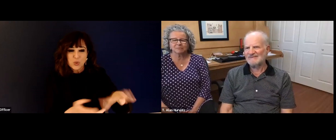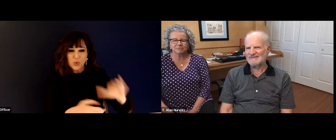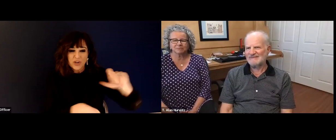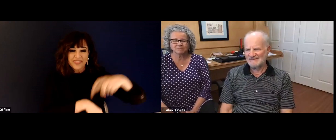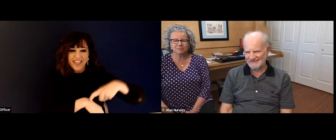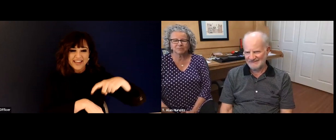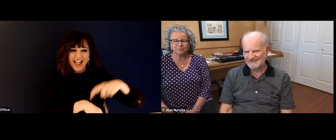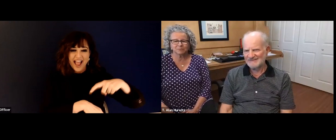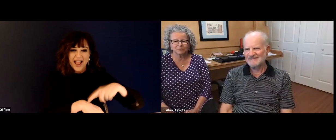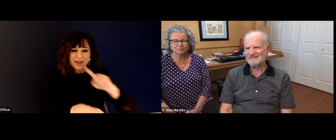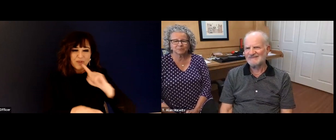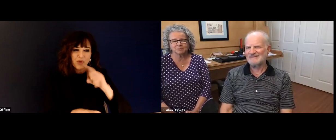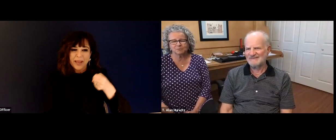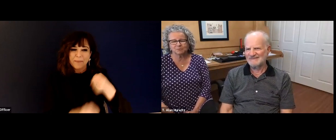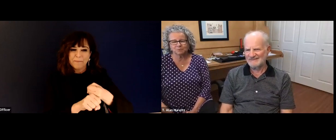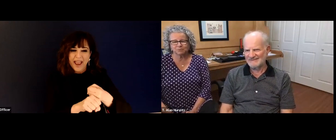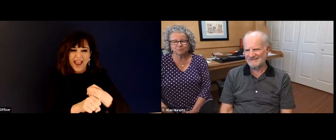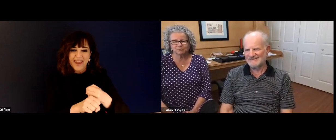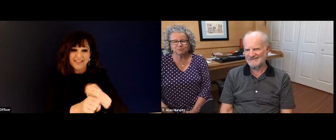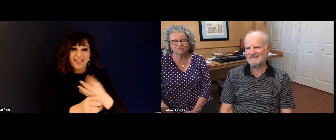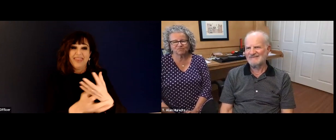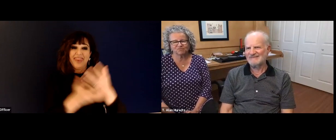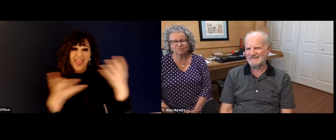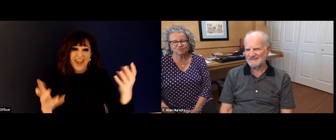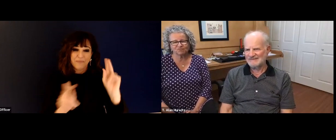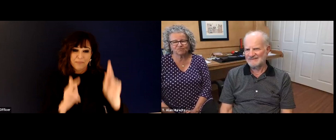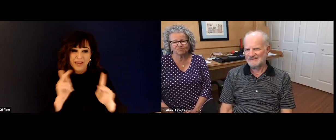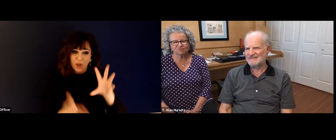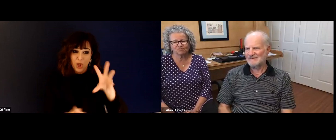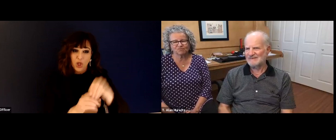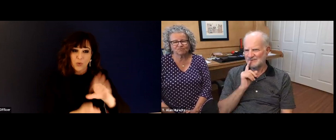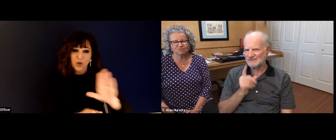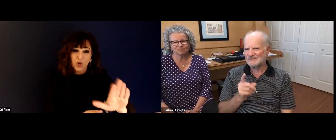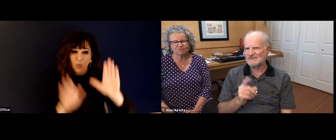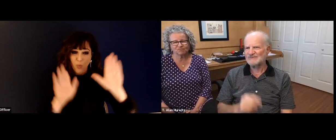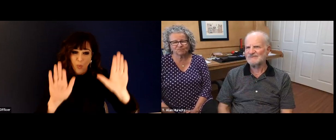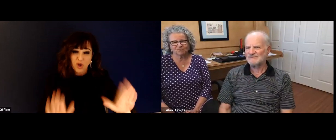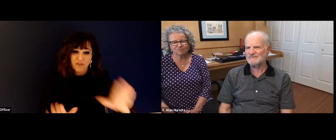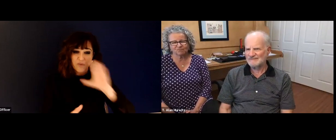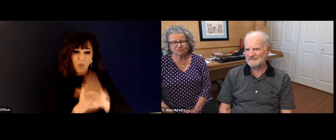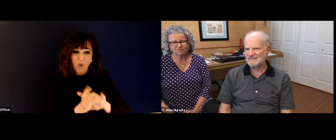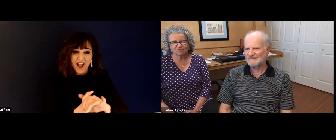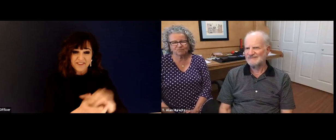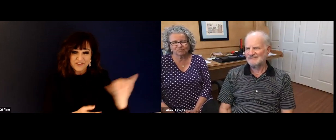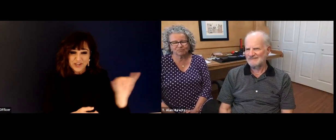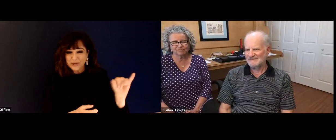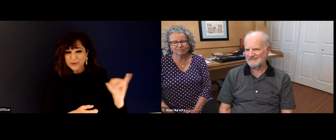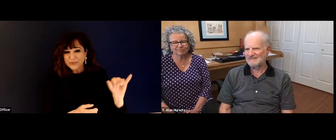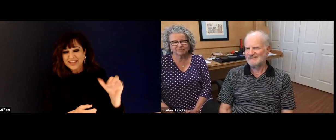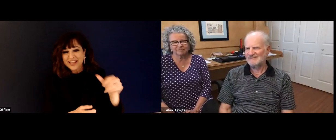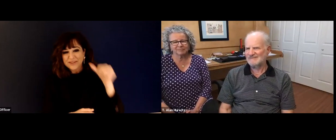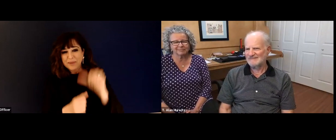just your experience with social work. I just remember that happening 30 years ago, and I was actually a student at that